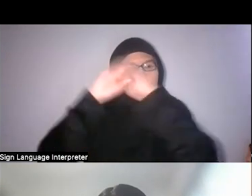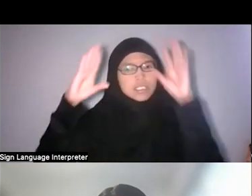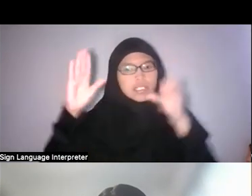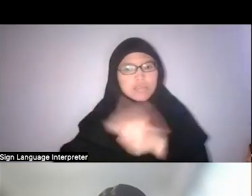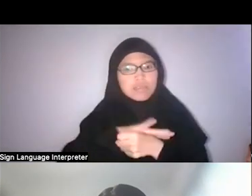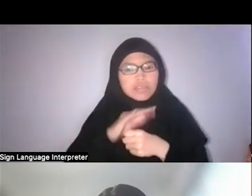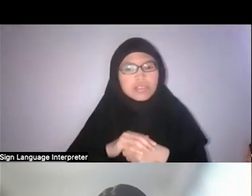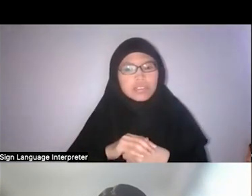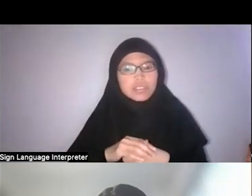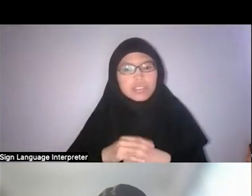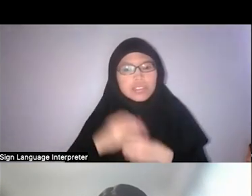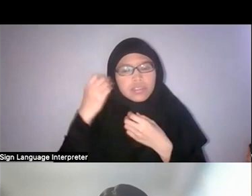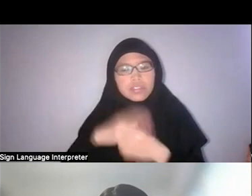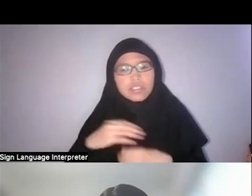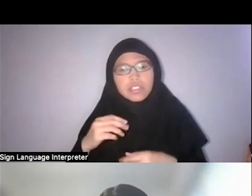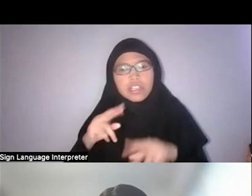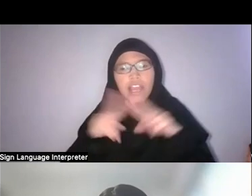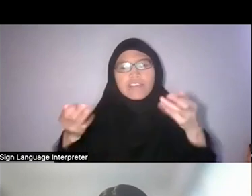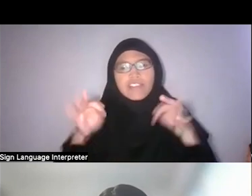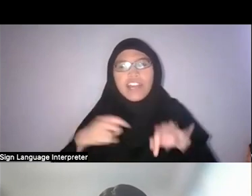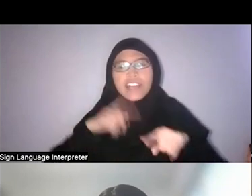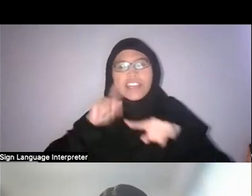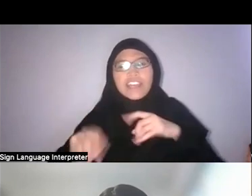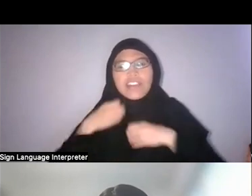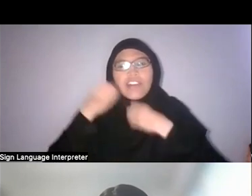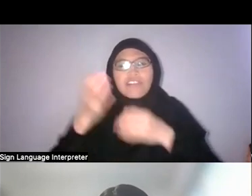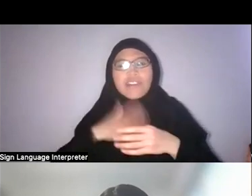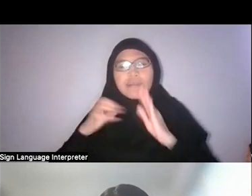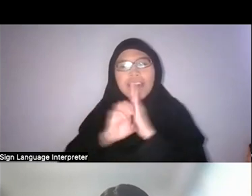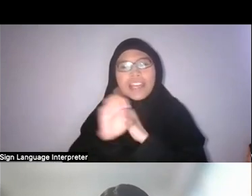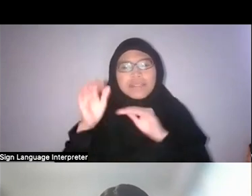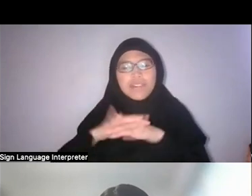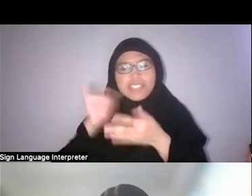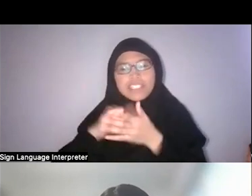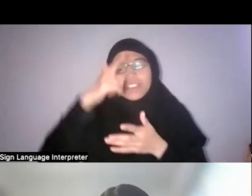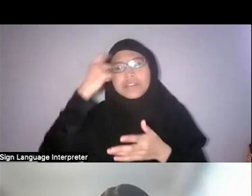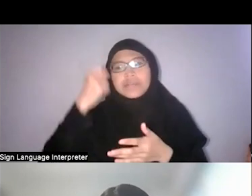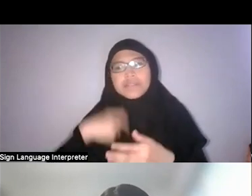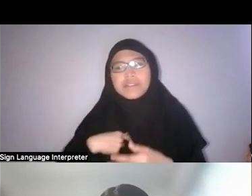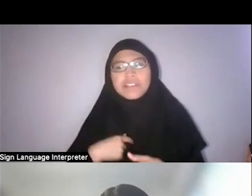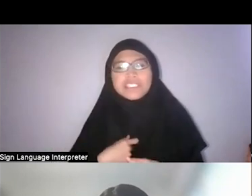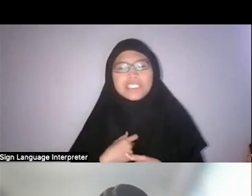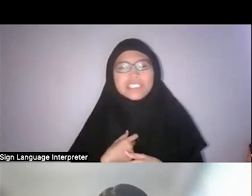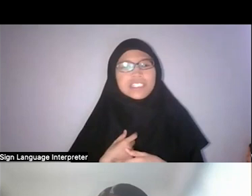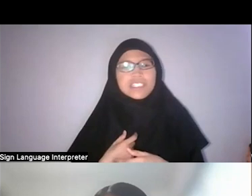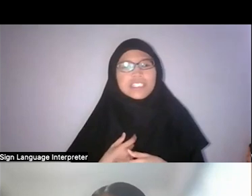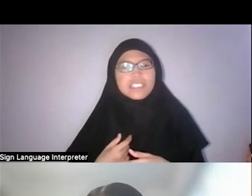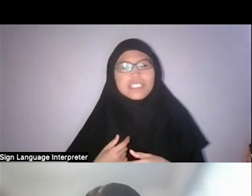Nadirah: Unfortunately I cannot offer my expertise on this because I’m not sure… sorry.